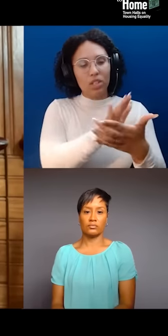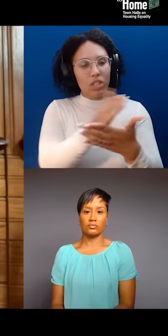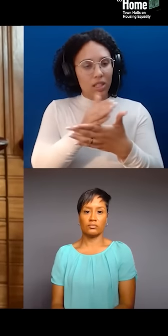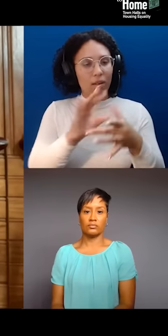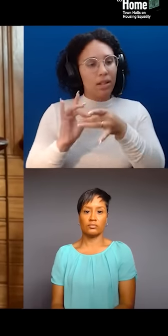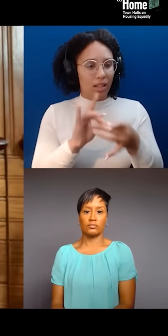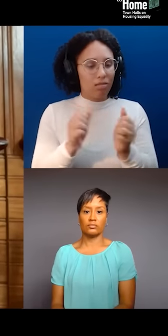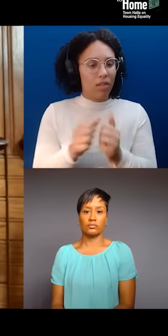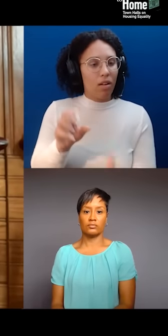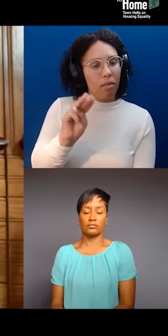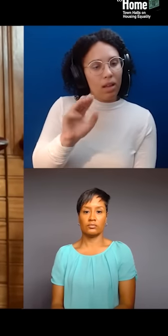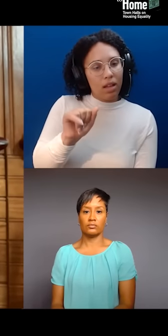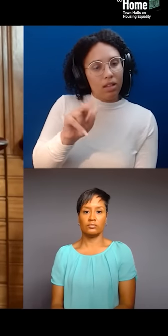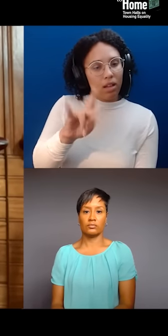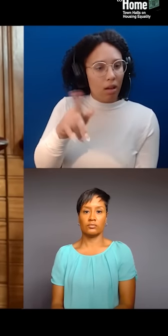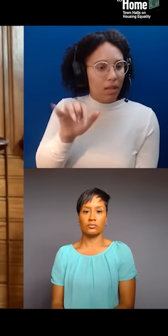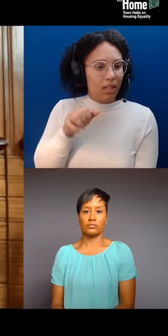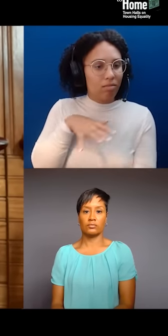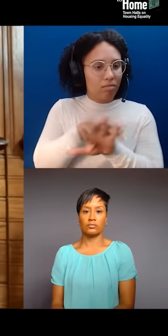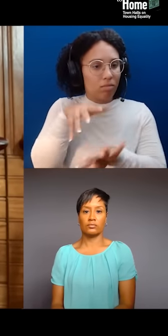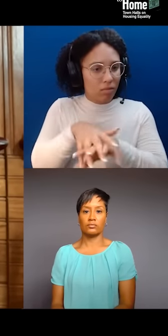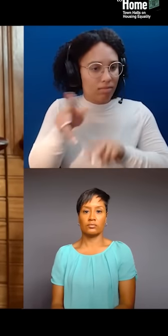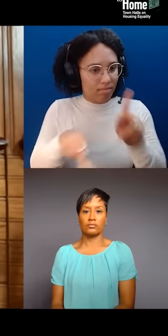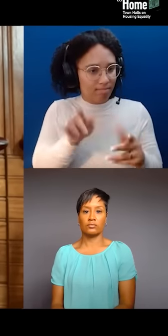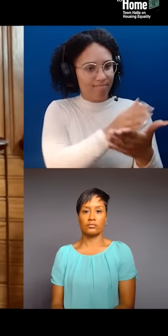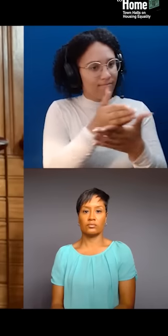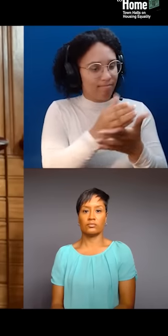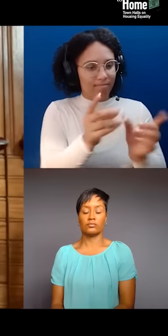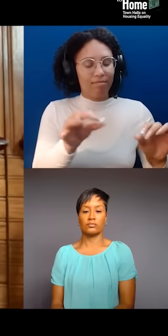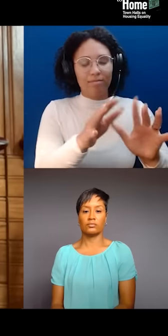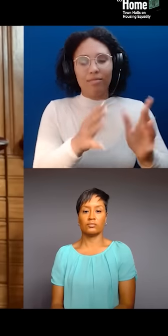thinking about how that might also be a form of repatriation.